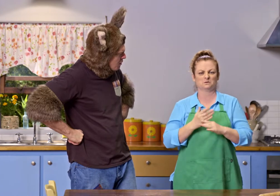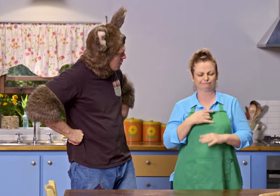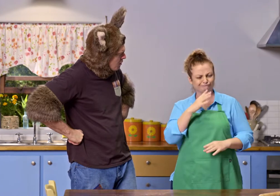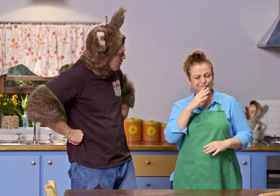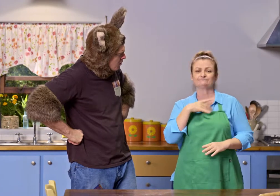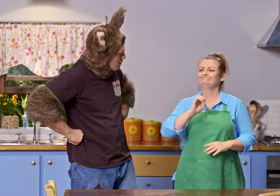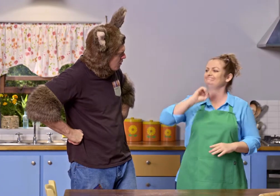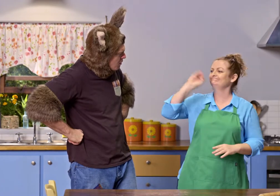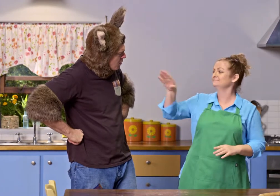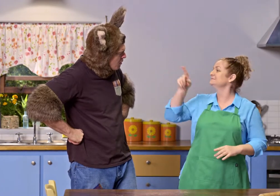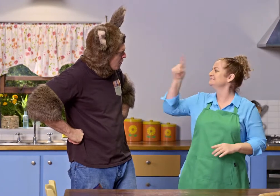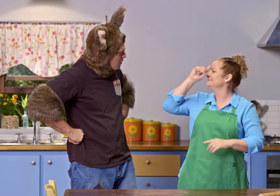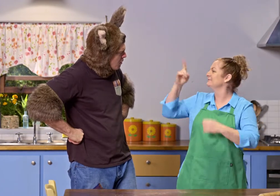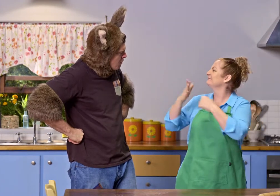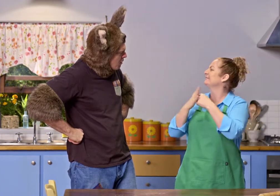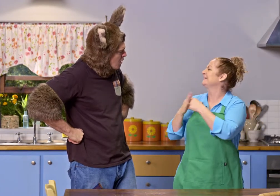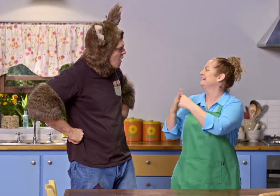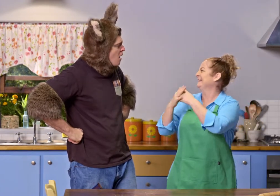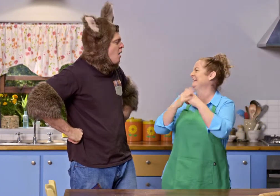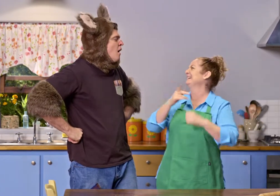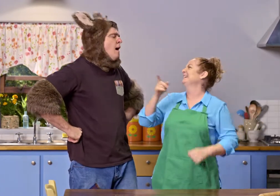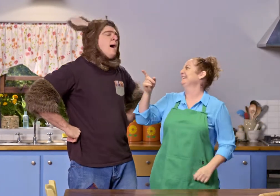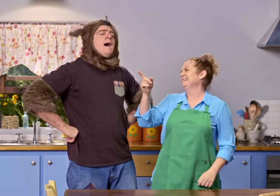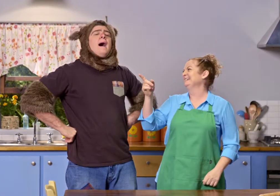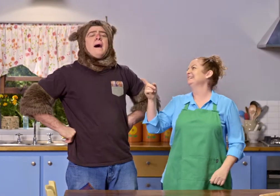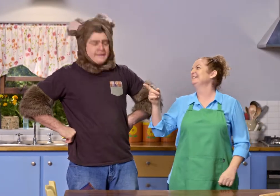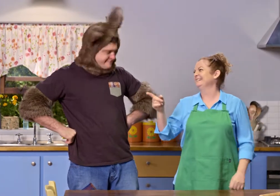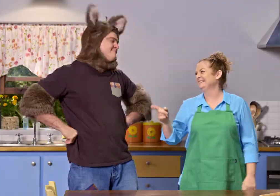so I gave it to Skip to see if he could fix it. Oh, OK.